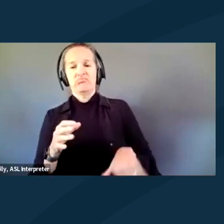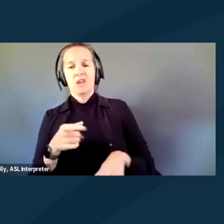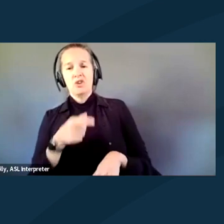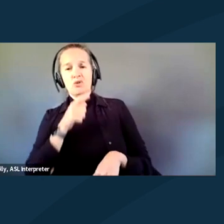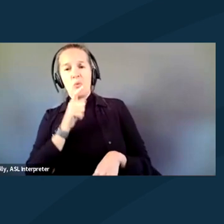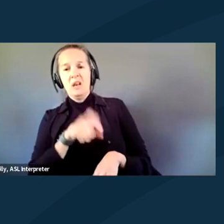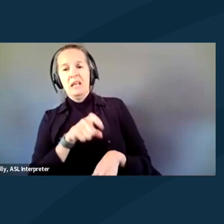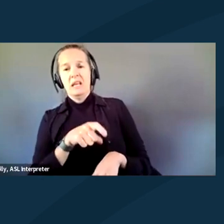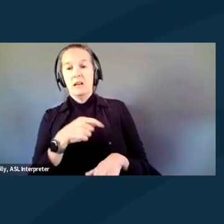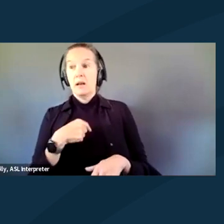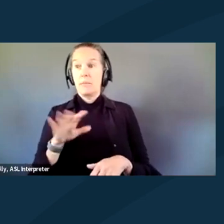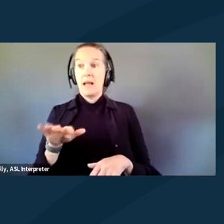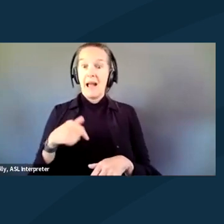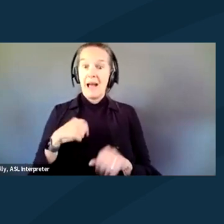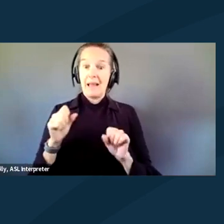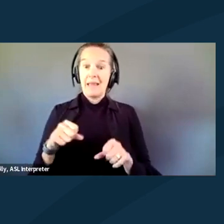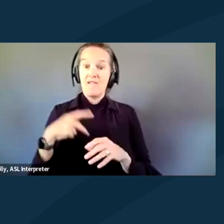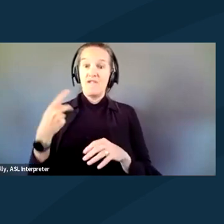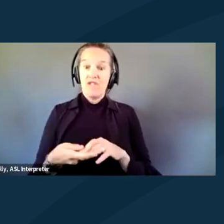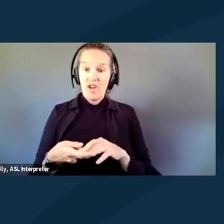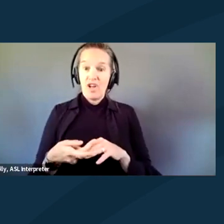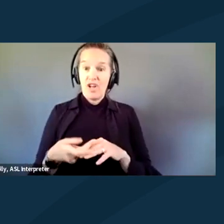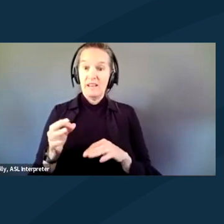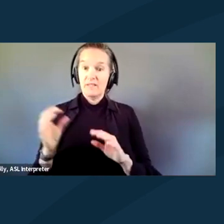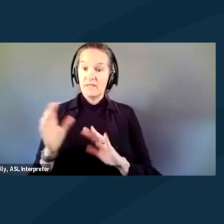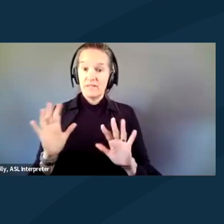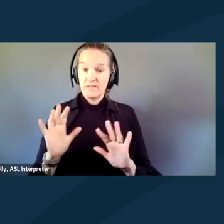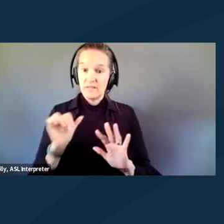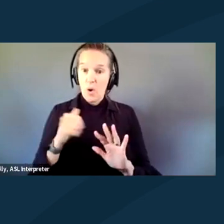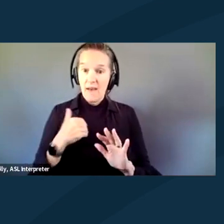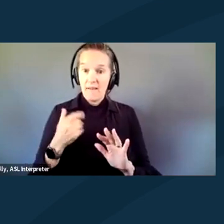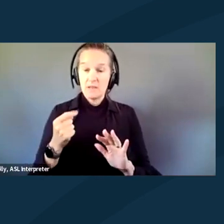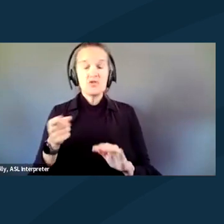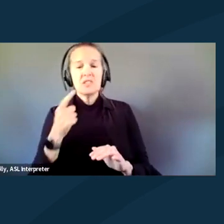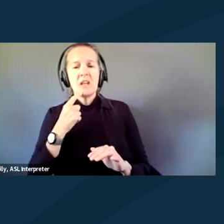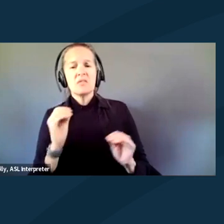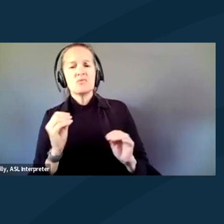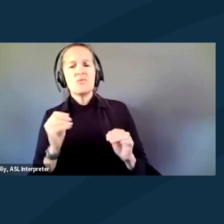And I was like, "I could fall without it." And she was like, "Well, there's nowhere to walk to anyway. You don't need to walk."